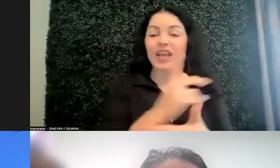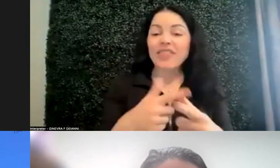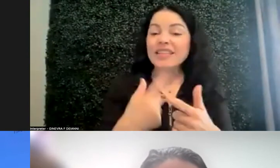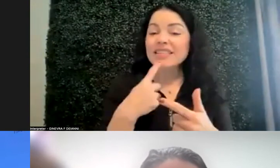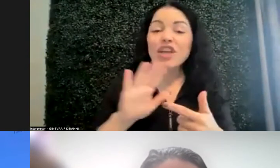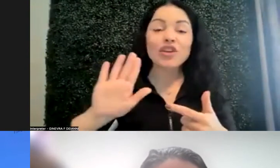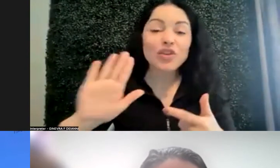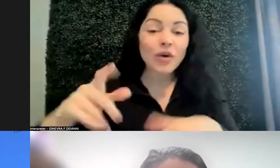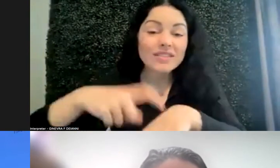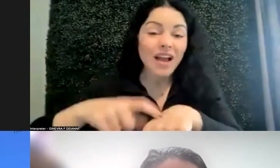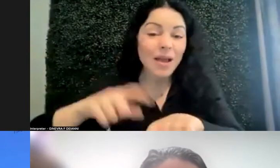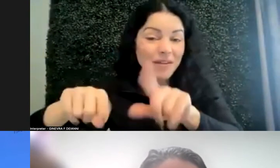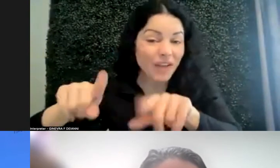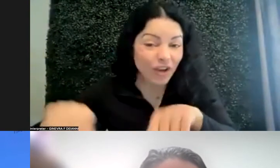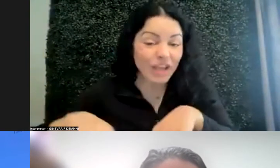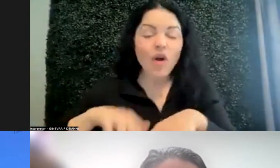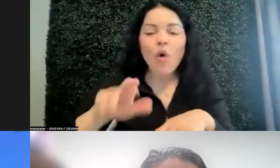speeds or different things.